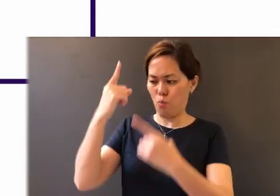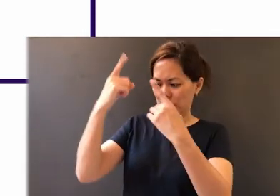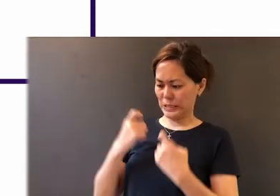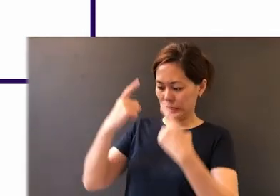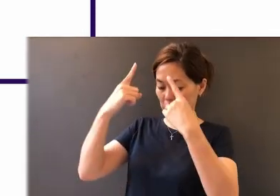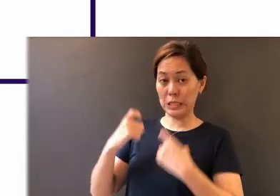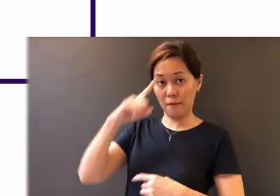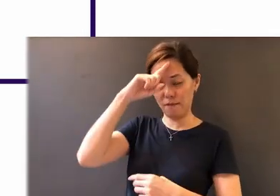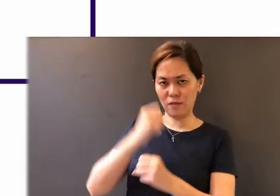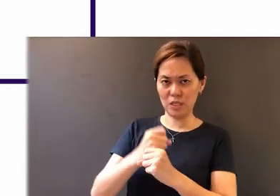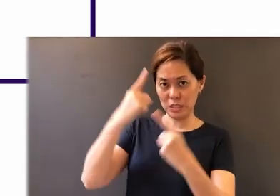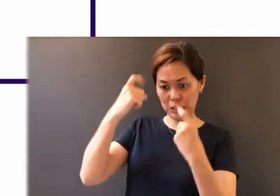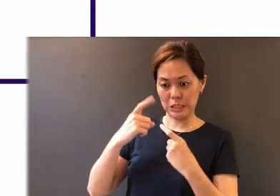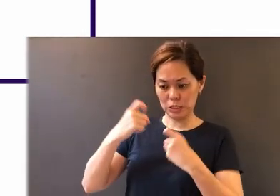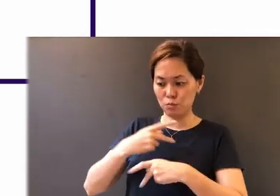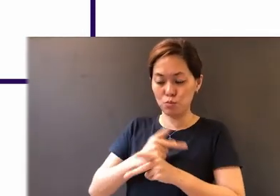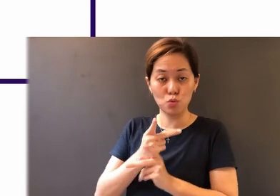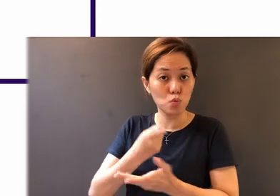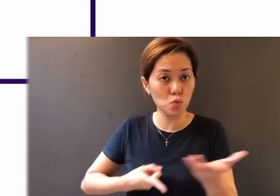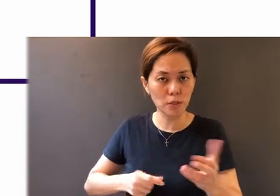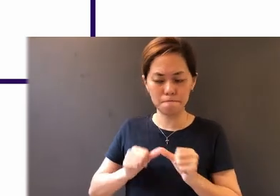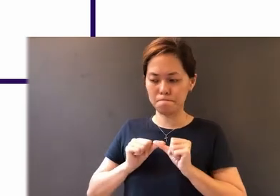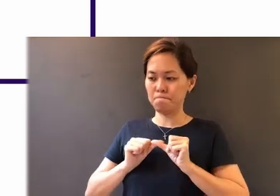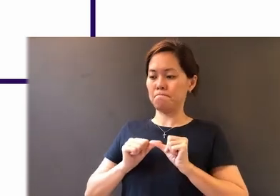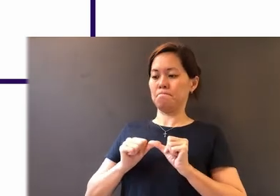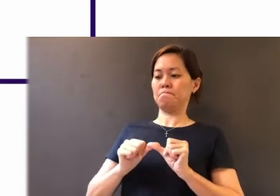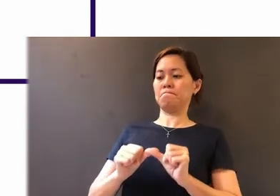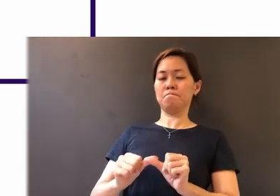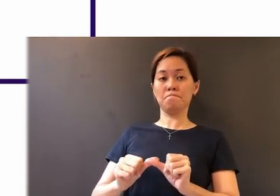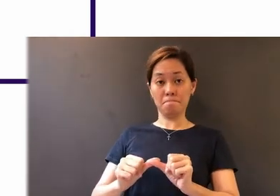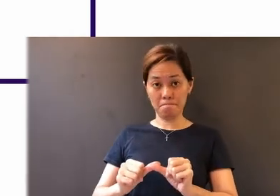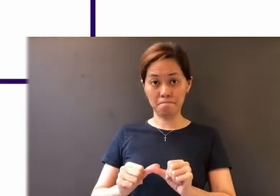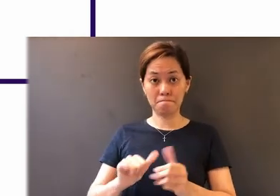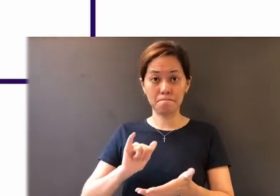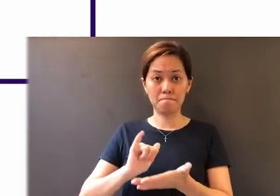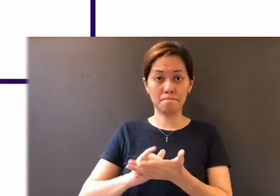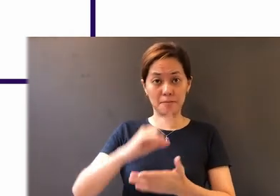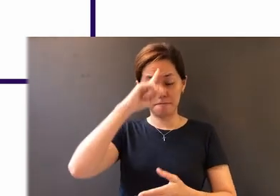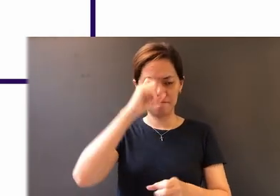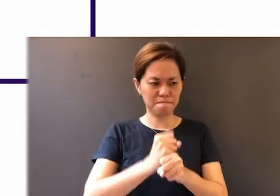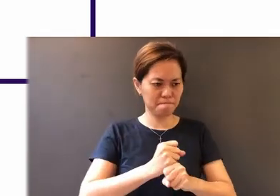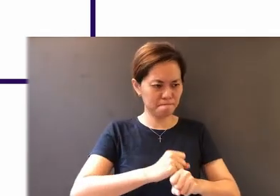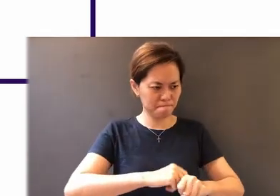produces steadfastness. And this testing of faith which produces